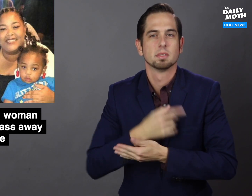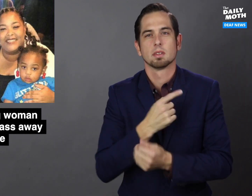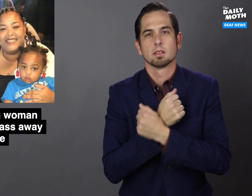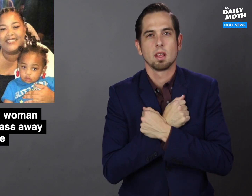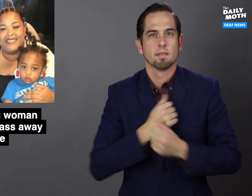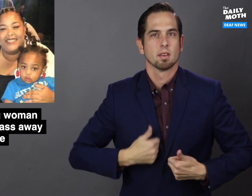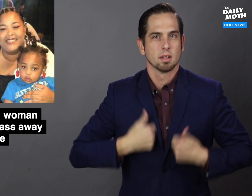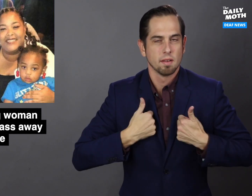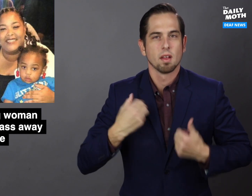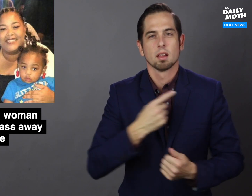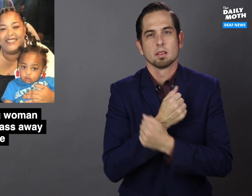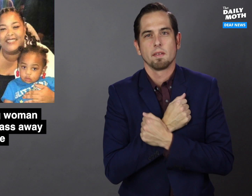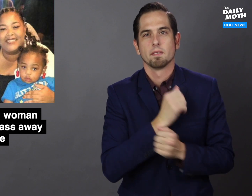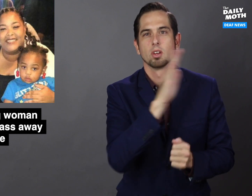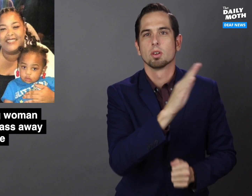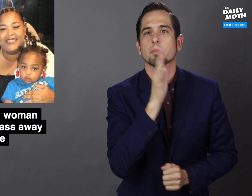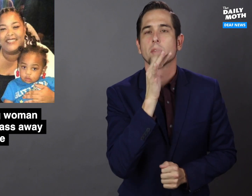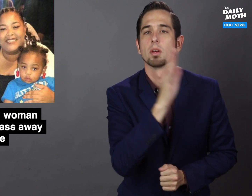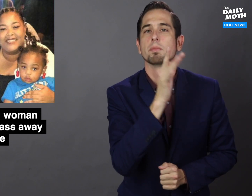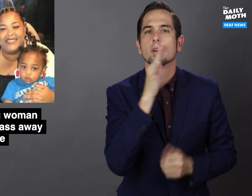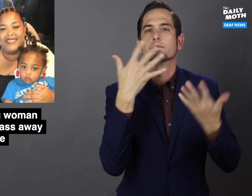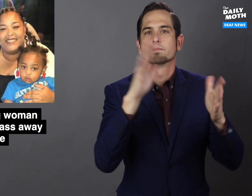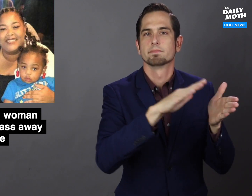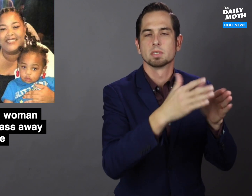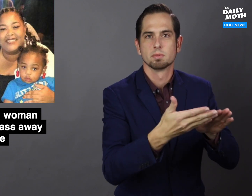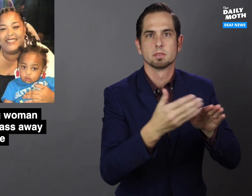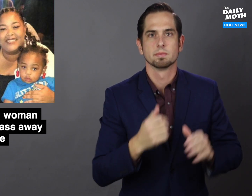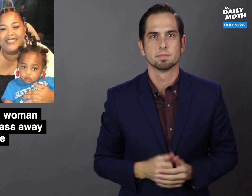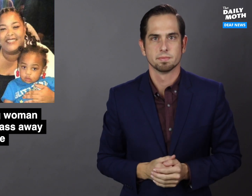loved life, and her mother - who has passed away.